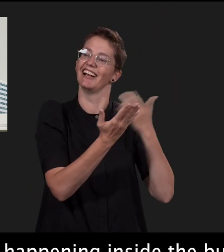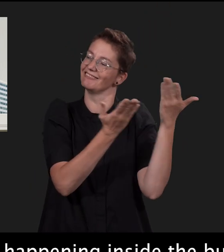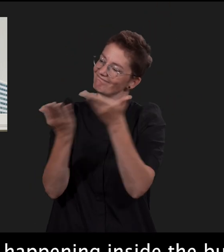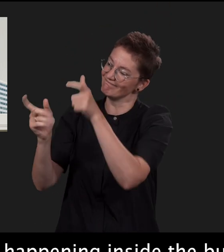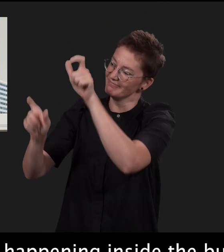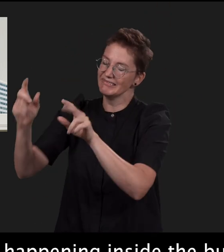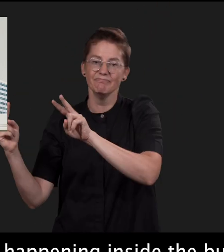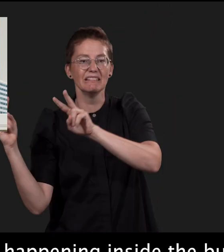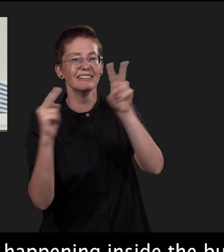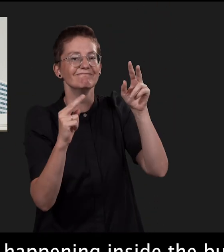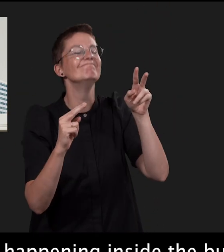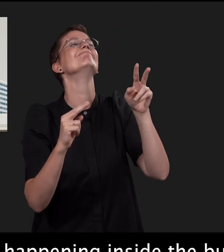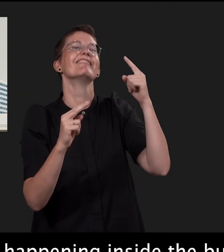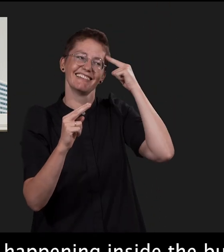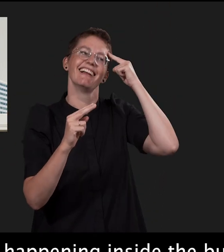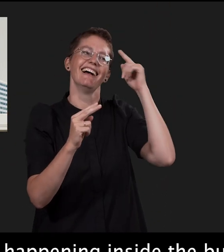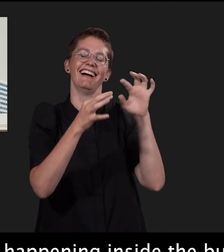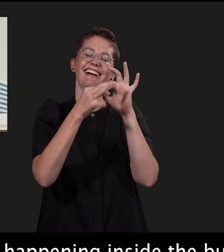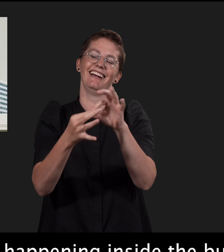what's happening inside the building, that’s me doing my part, you know.